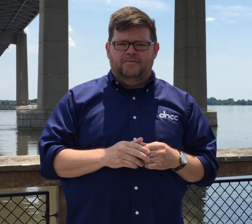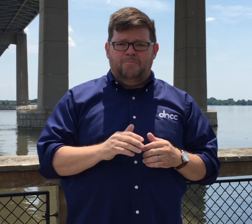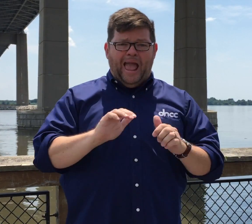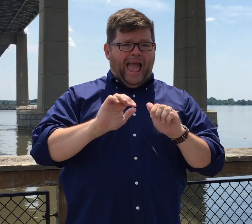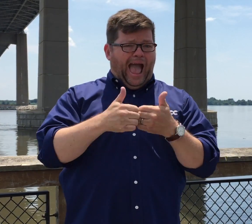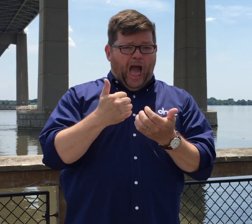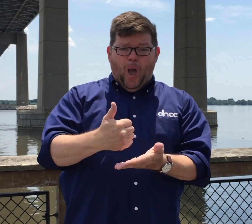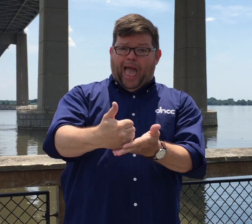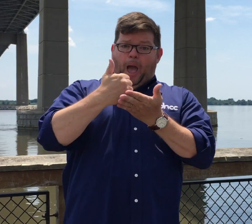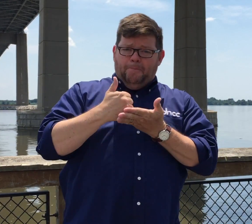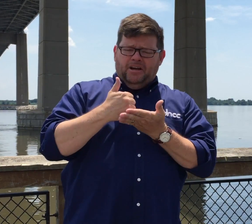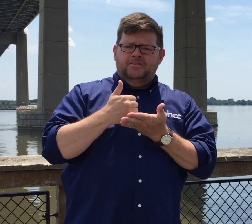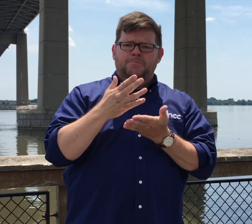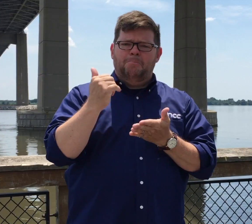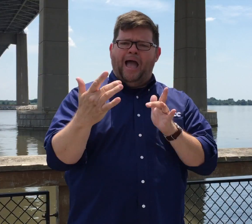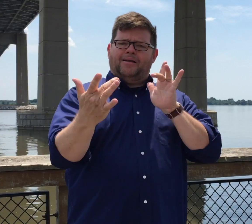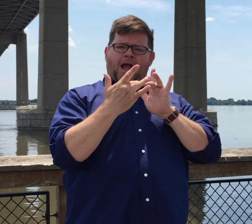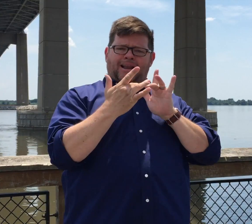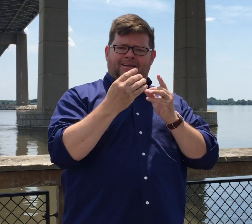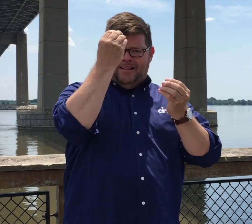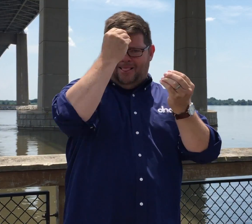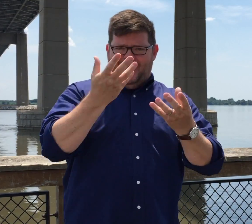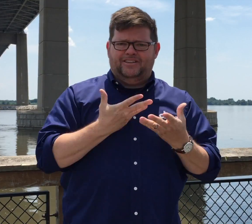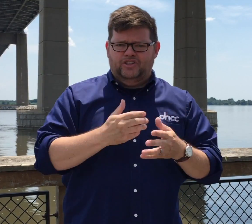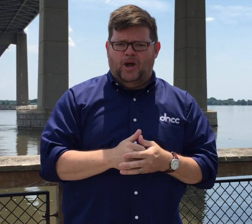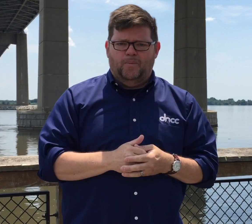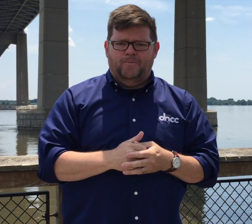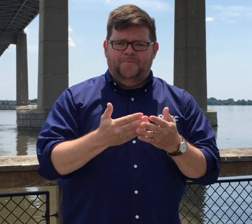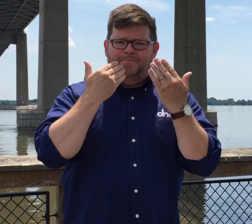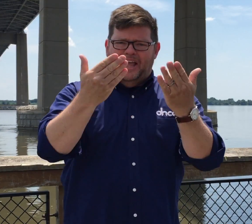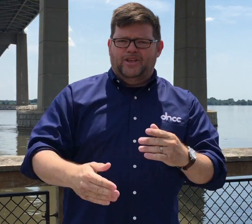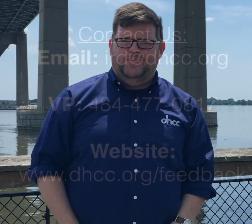You can help us by contacting us and letting us know how we're doing! Thank you!